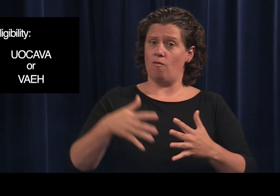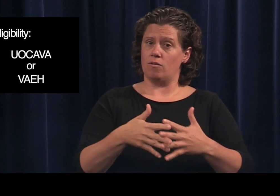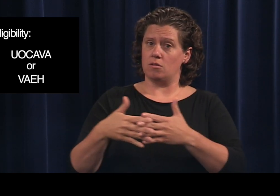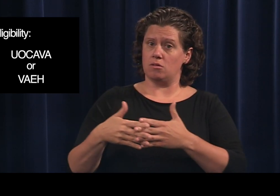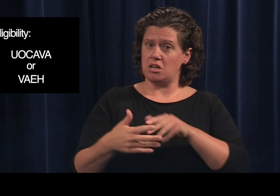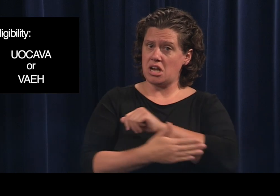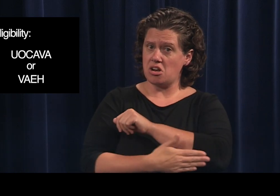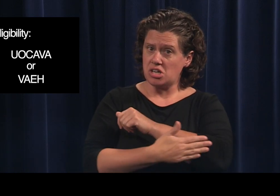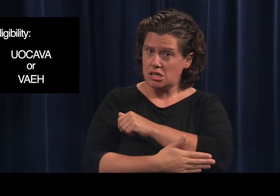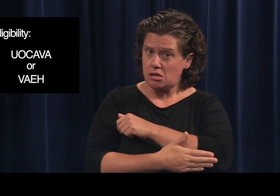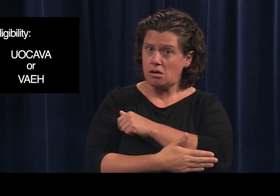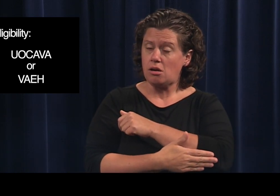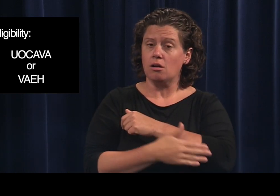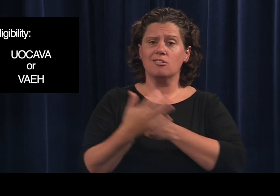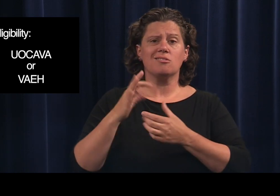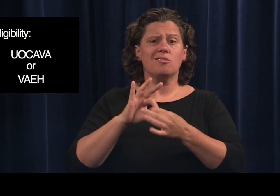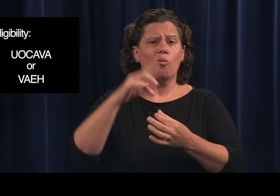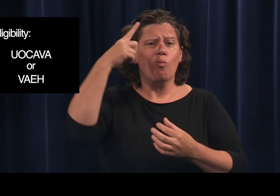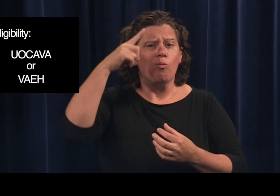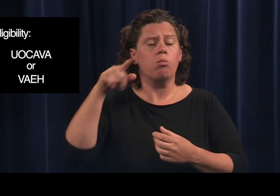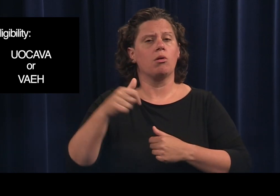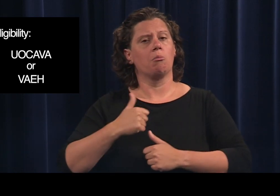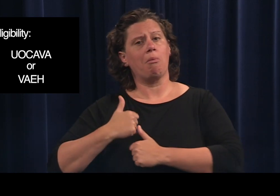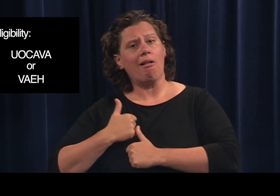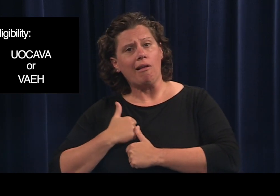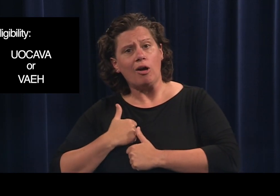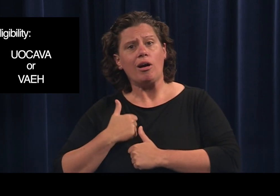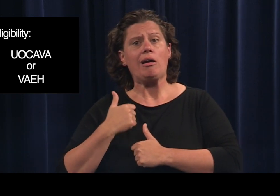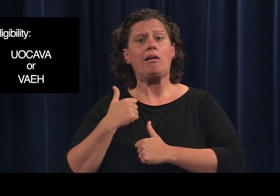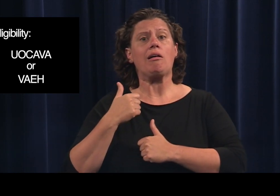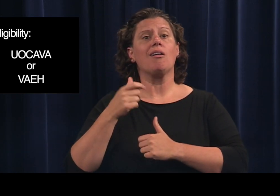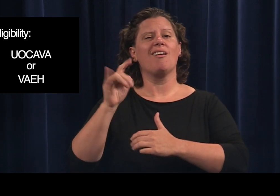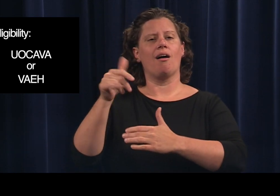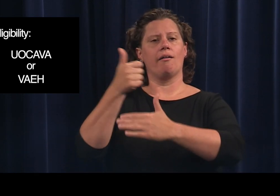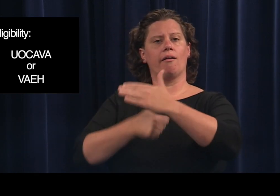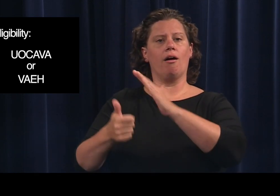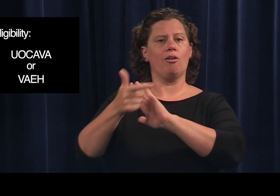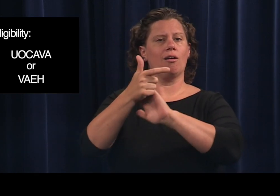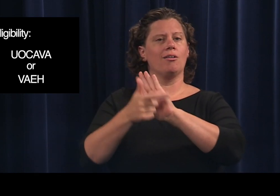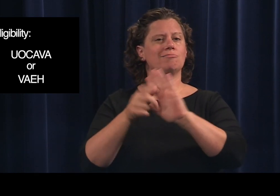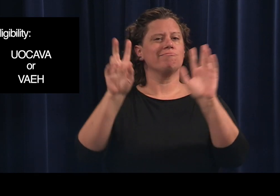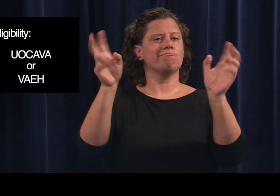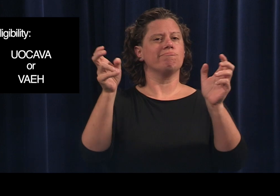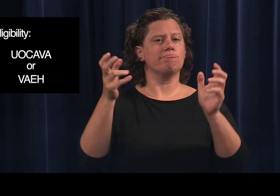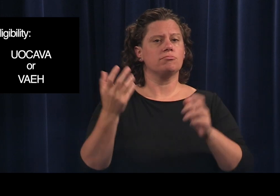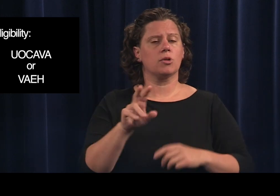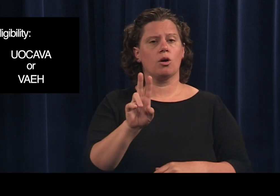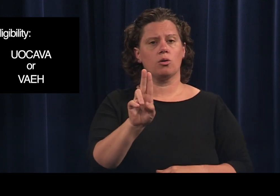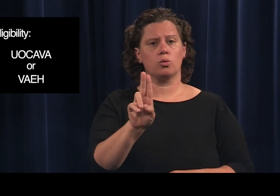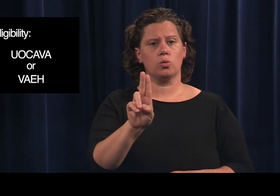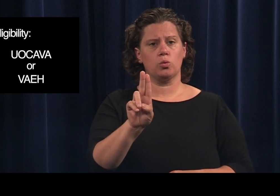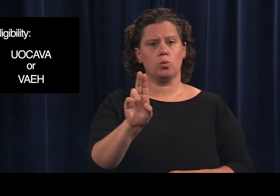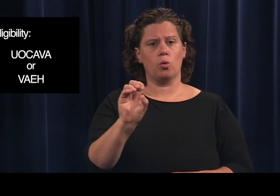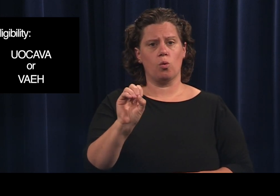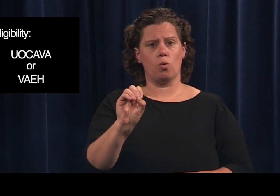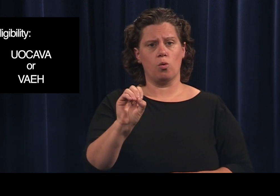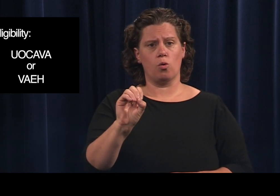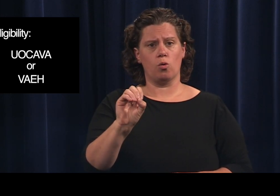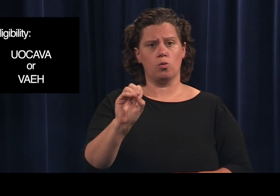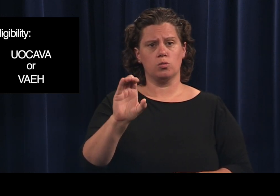overseas citizens absentee voting act (UOCAVA)